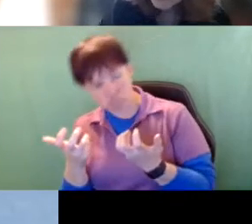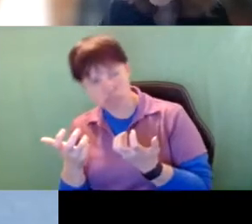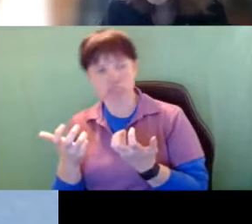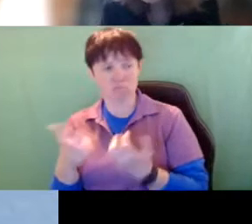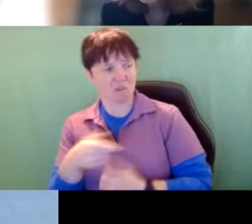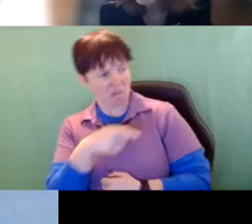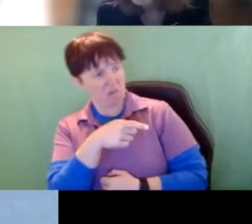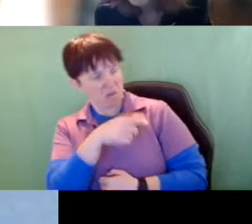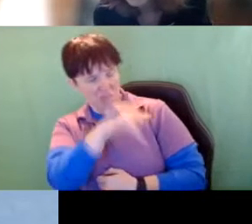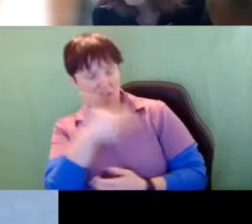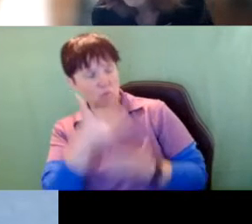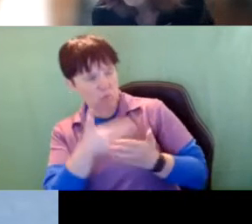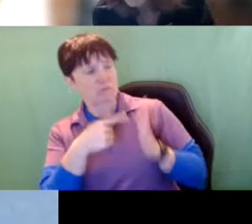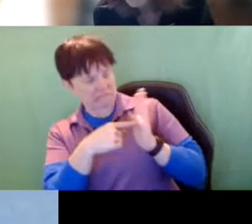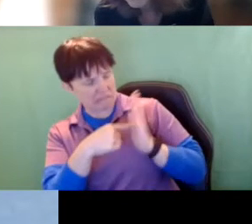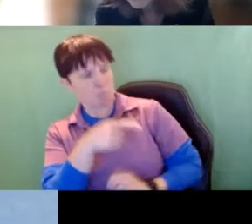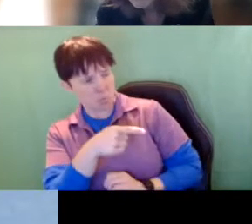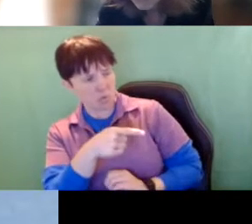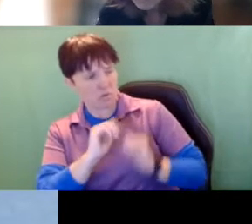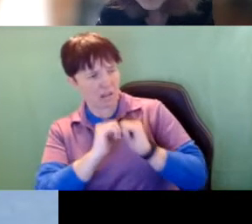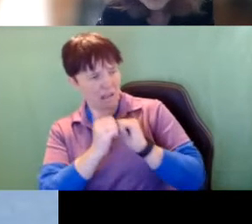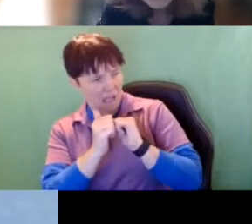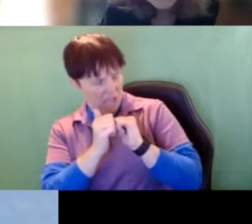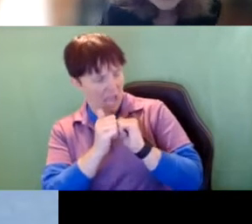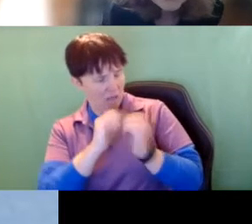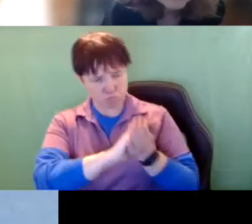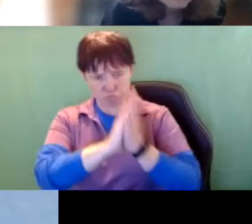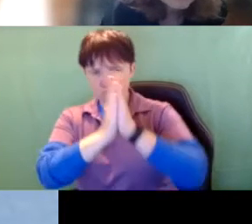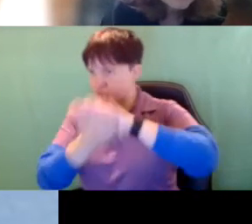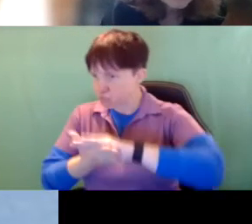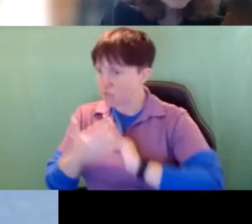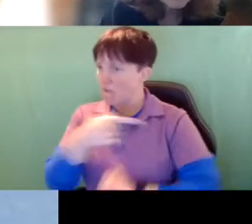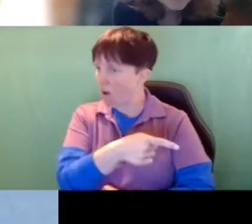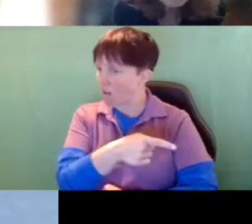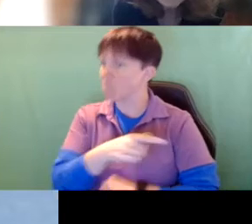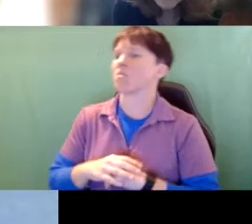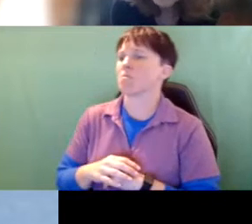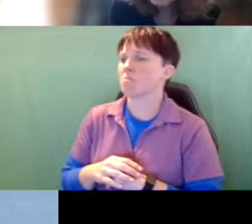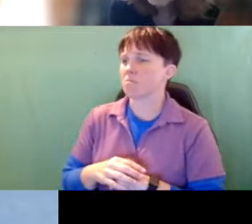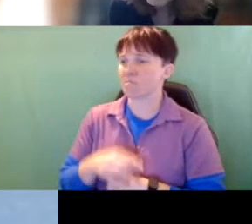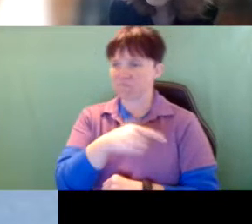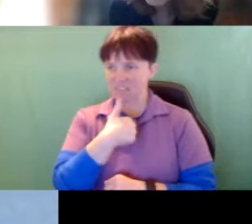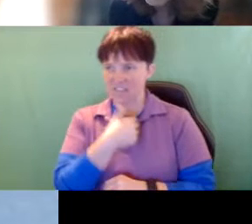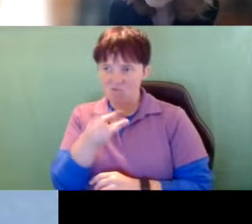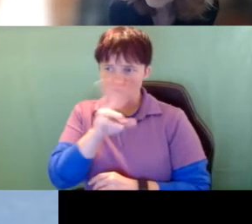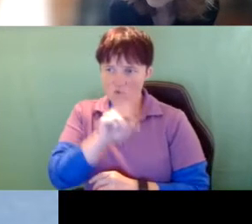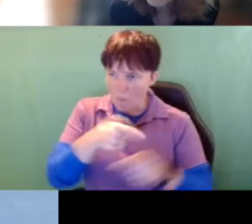a good example on how a practice evolves and they have their own professional organization